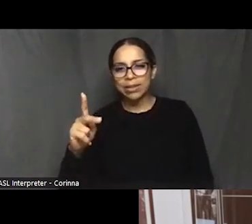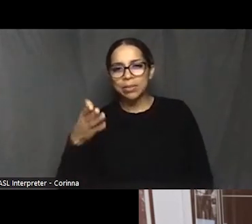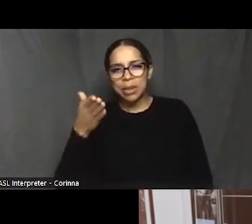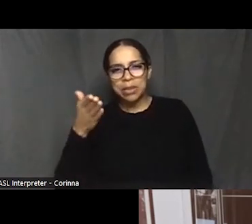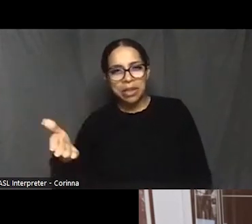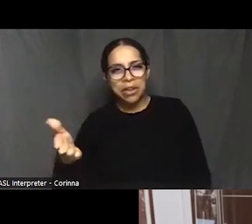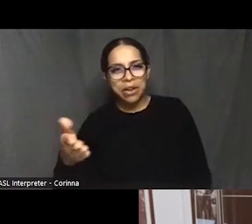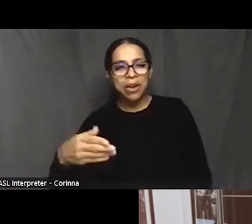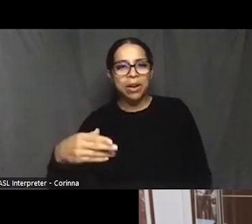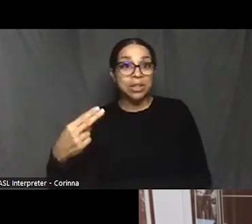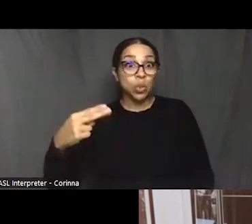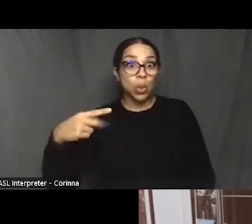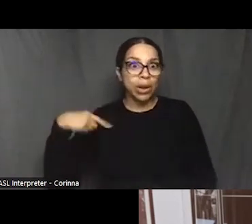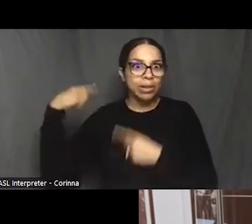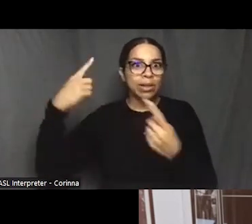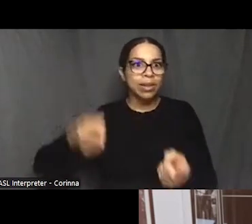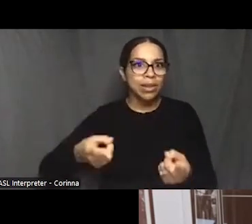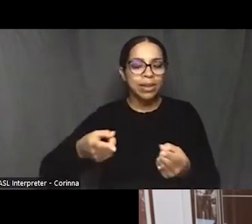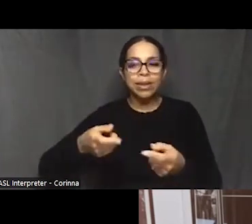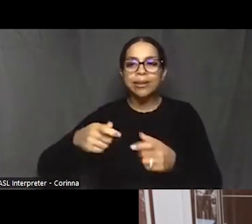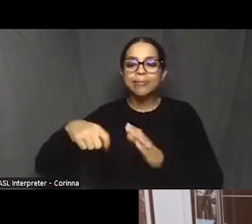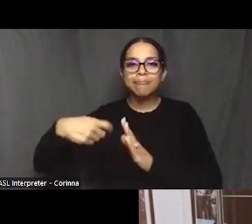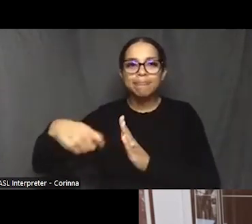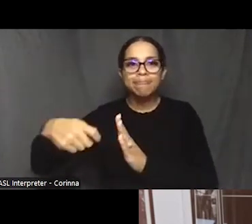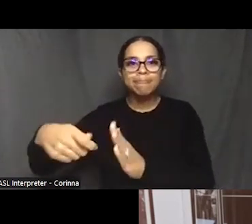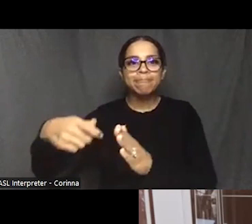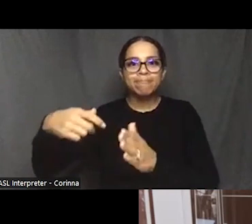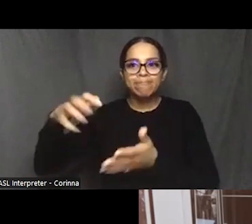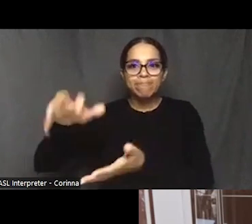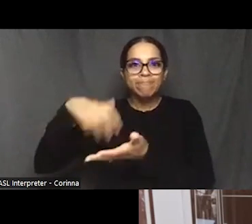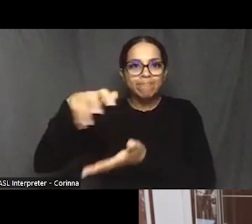don't realize that black oystermen are a big part of their history.